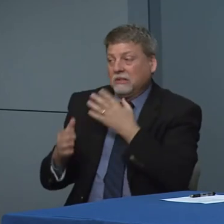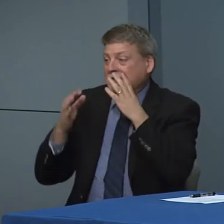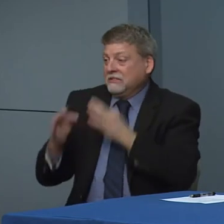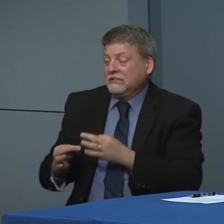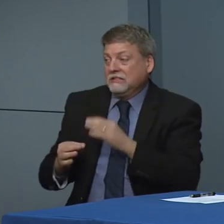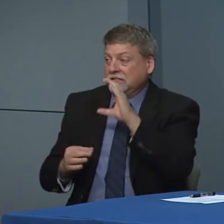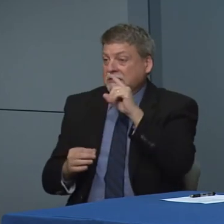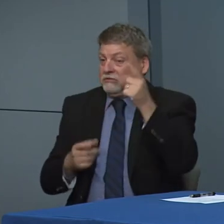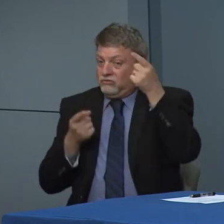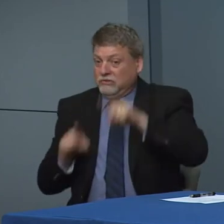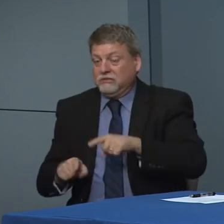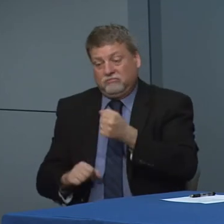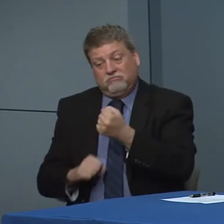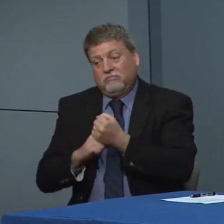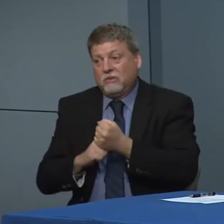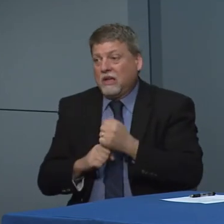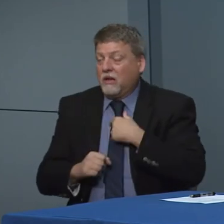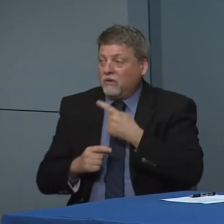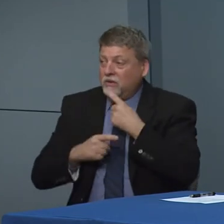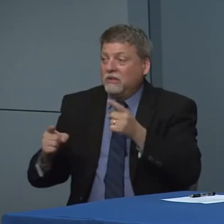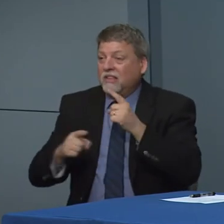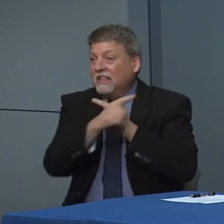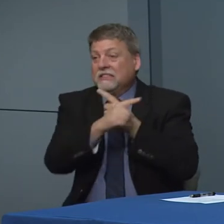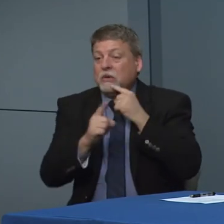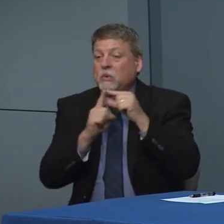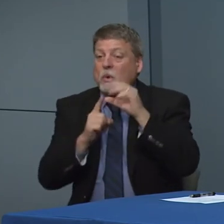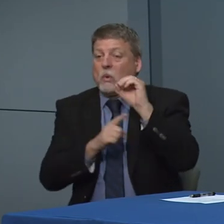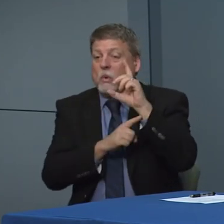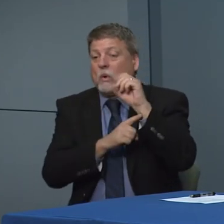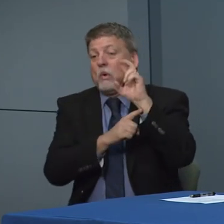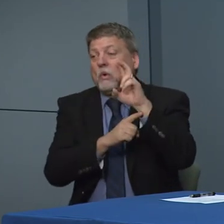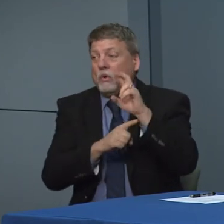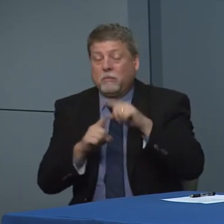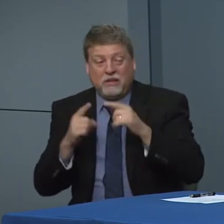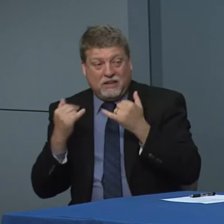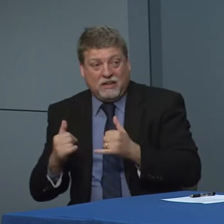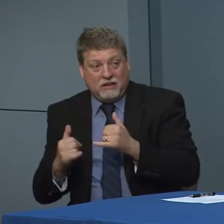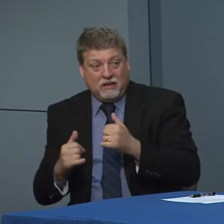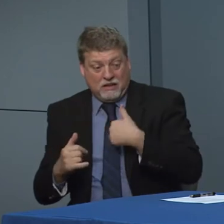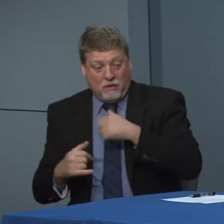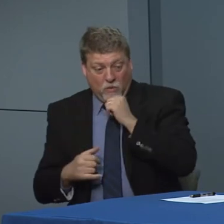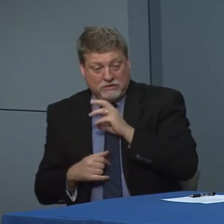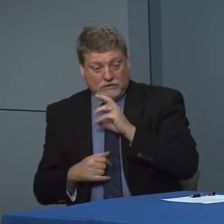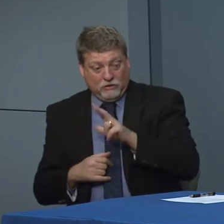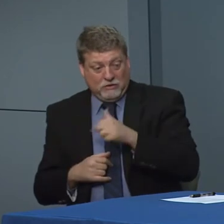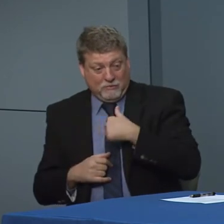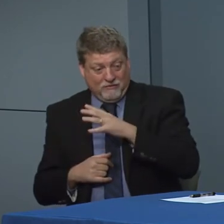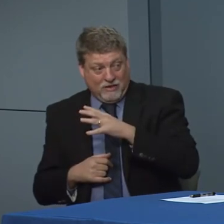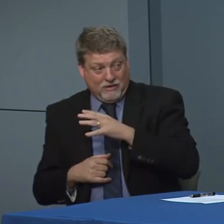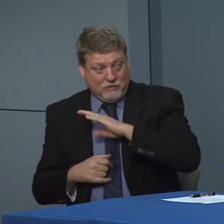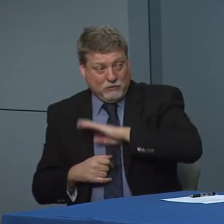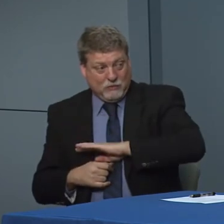decision we had when the guys CDC at that point said older so that's 3, 5,